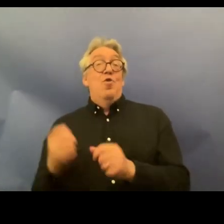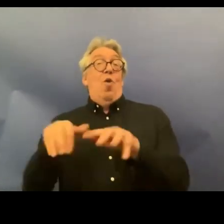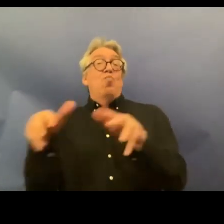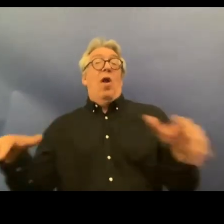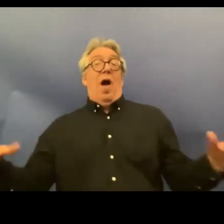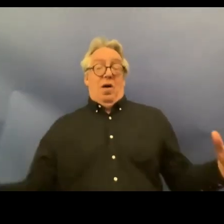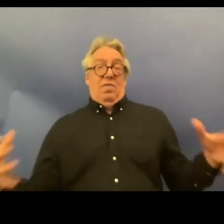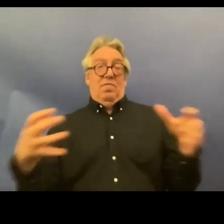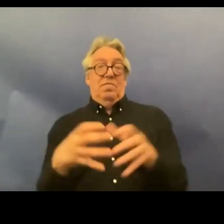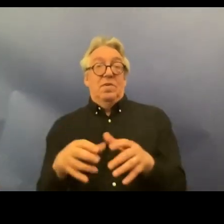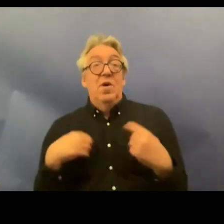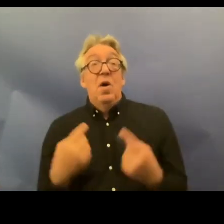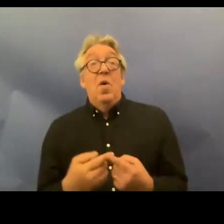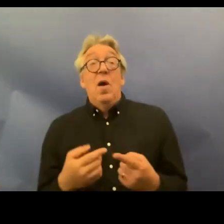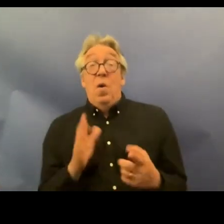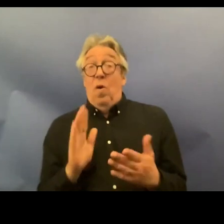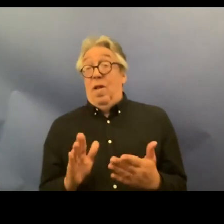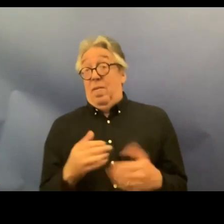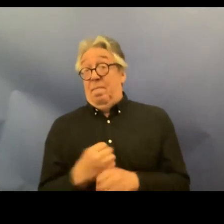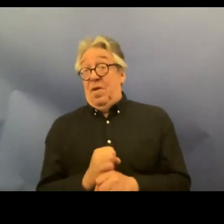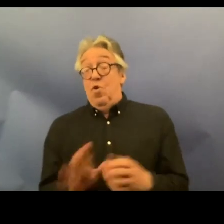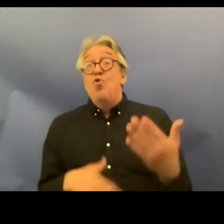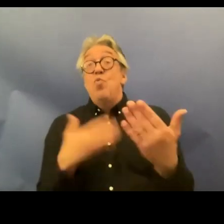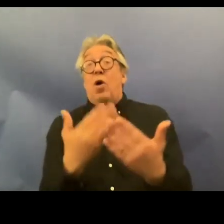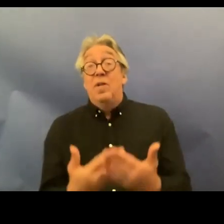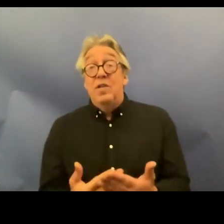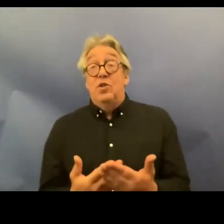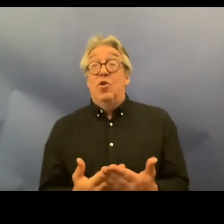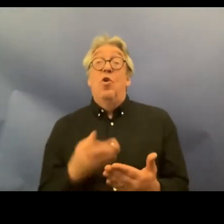recommenda recommendations to the Swedish